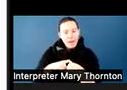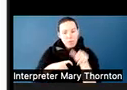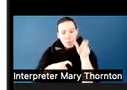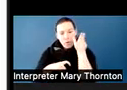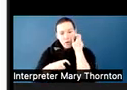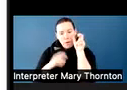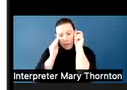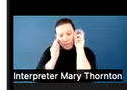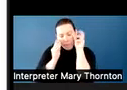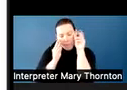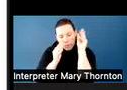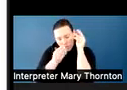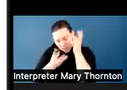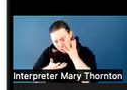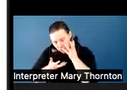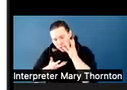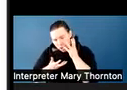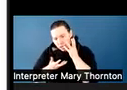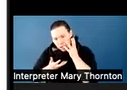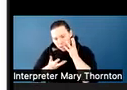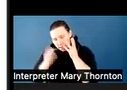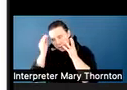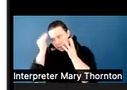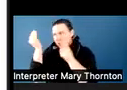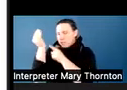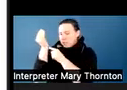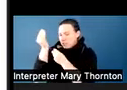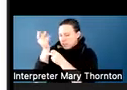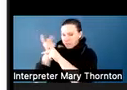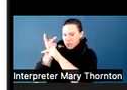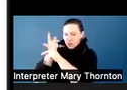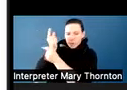this may be similar to the experience